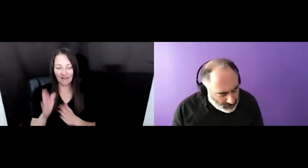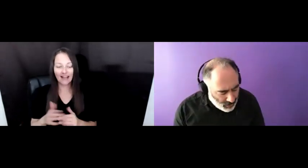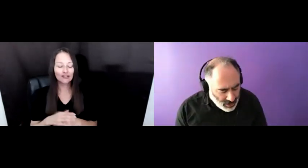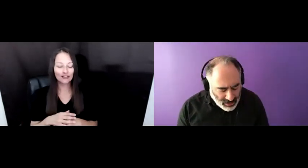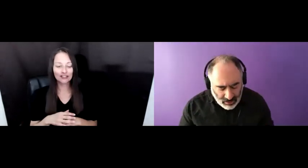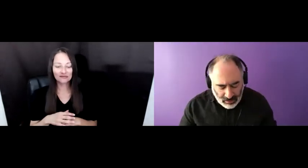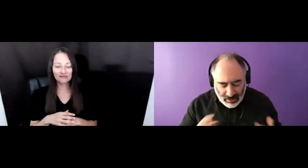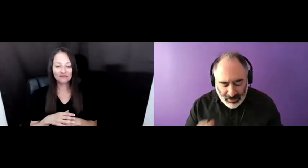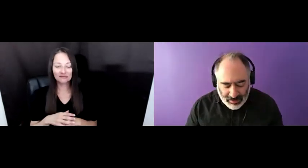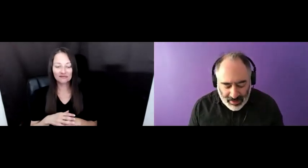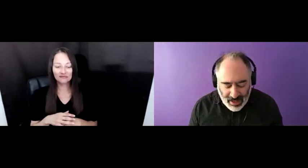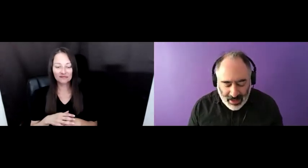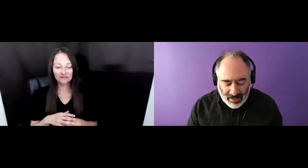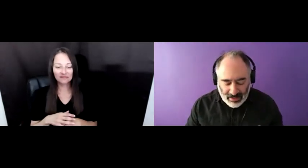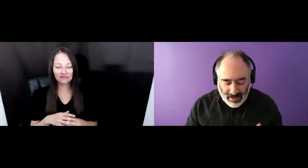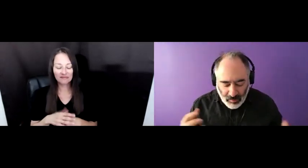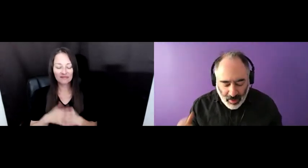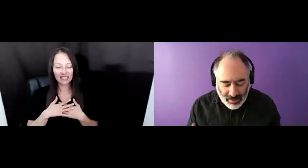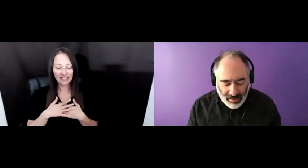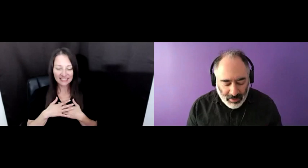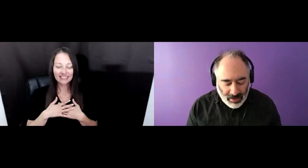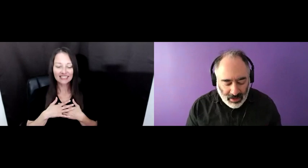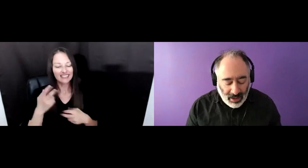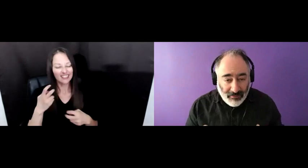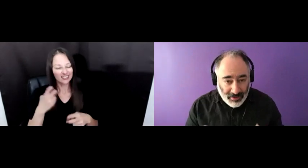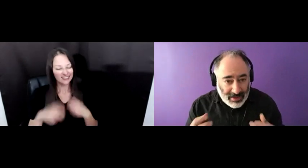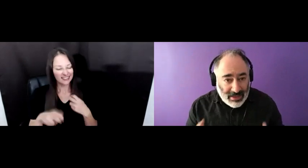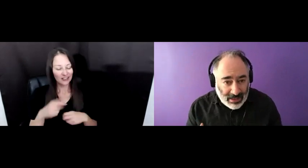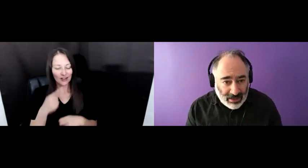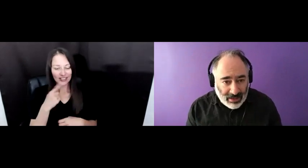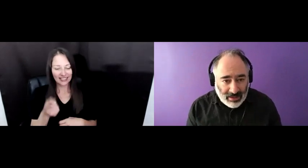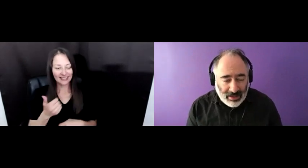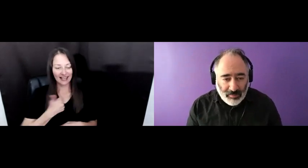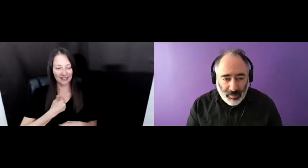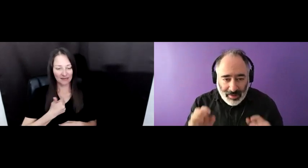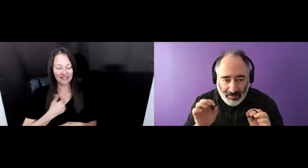AND IT'S A LITTLE DIFFICULT TO SAY AS AM AS A WHITE DUDE, BUT I FEEL SEEN. AND WHAT I MEAN